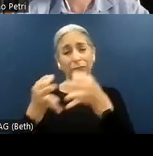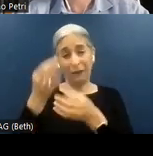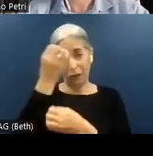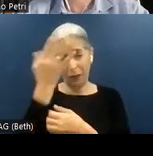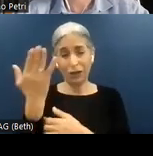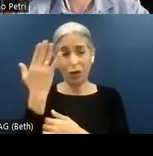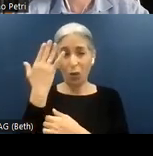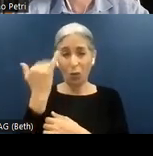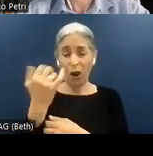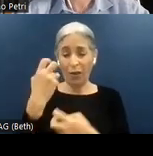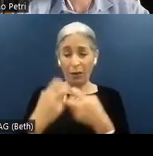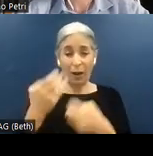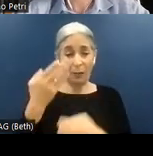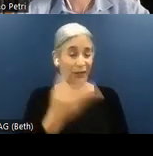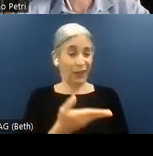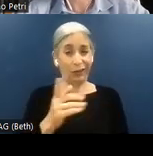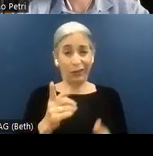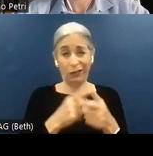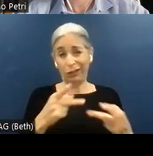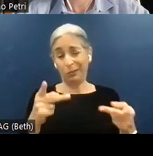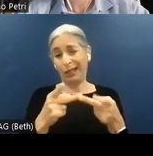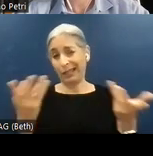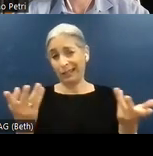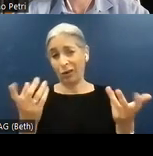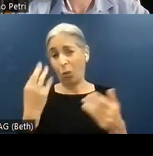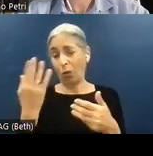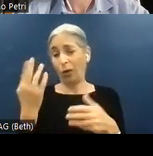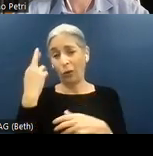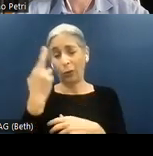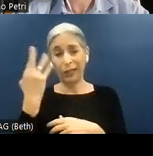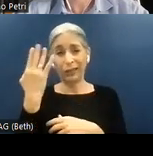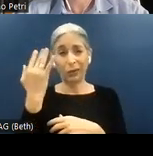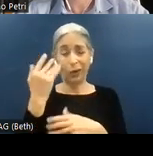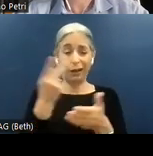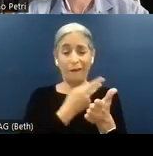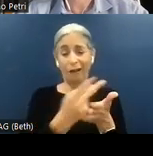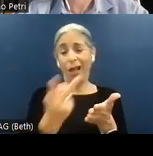issue exists or the underlying reasons for its failure to meet the Web Content Accessibility